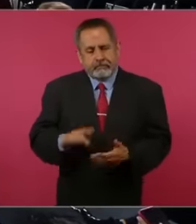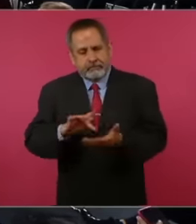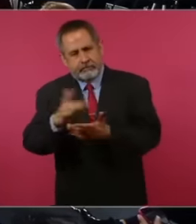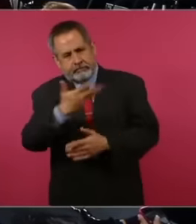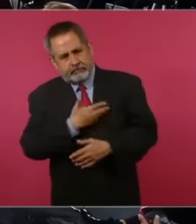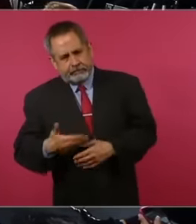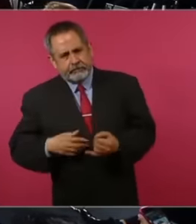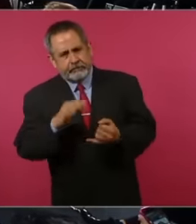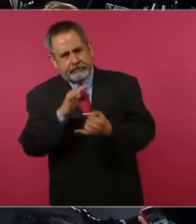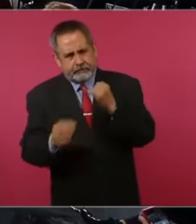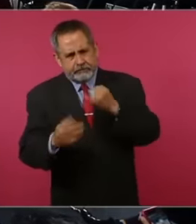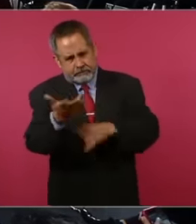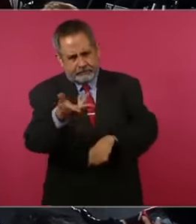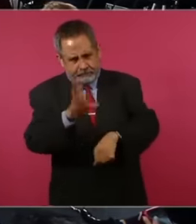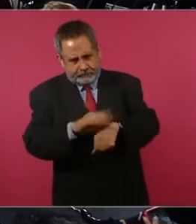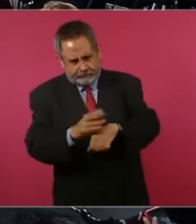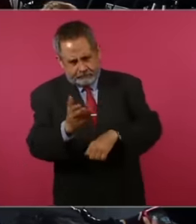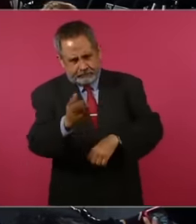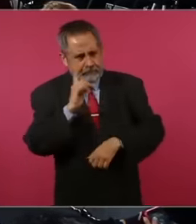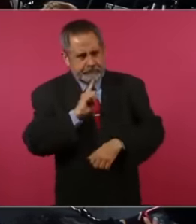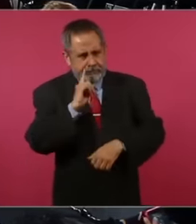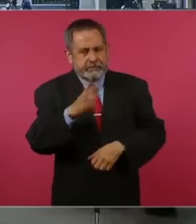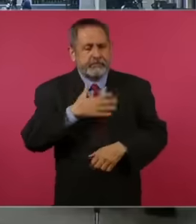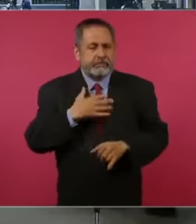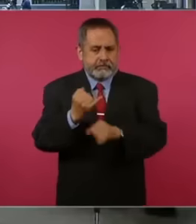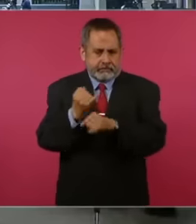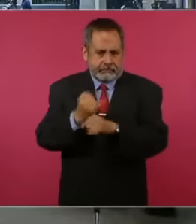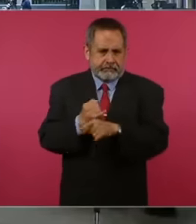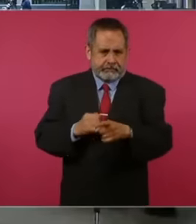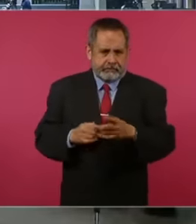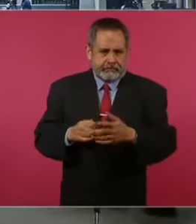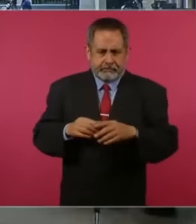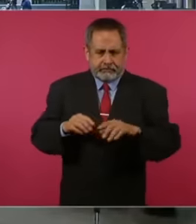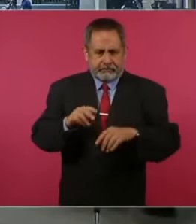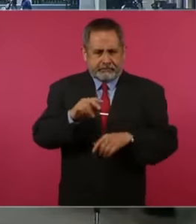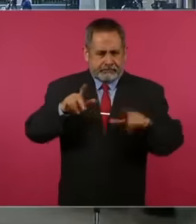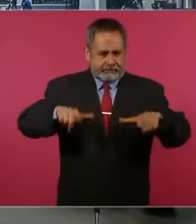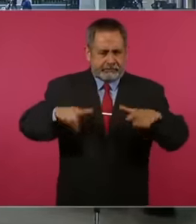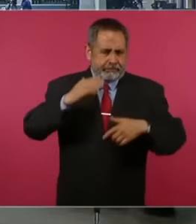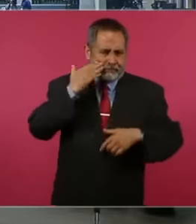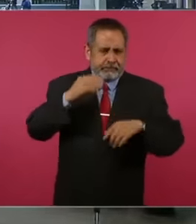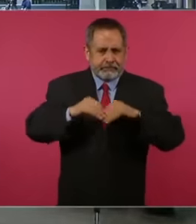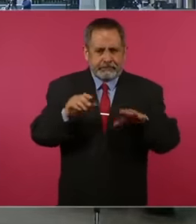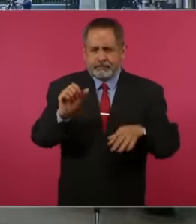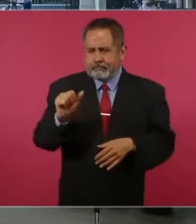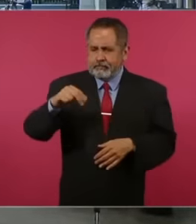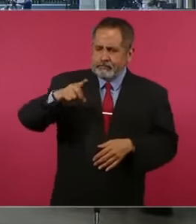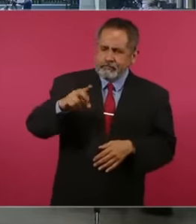finally, if you allow me, on my networks, on my Facebook page, Andromeda Díaz